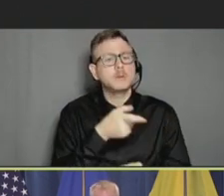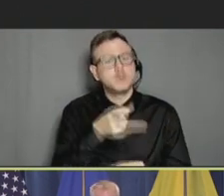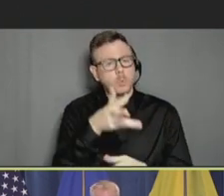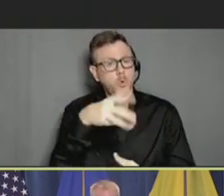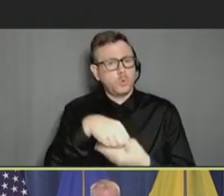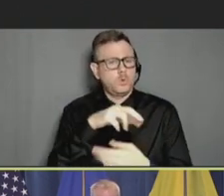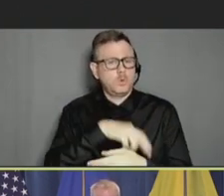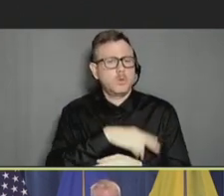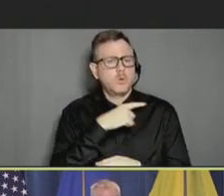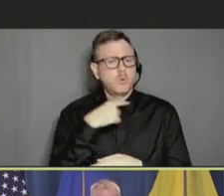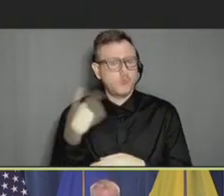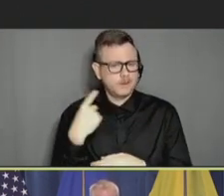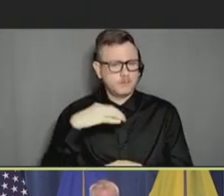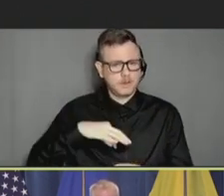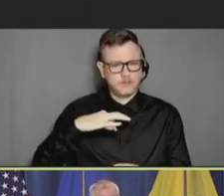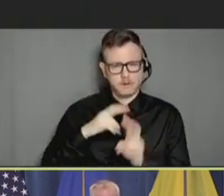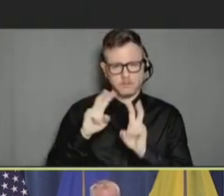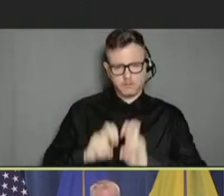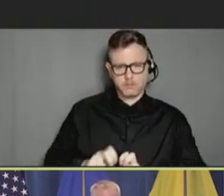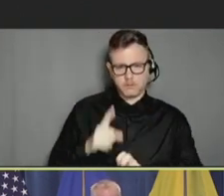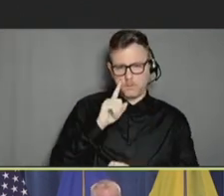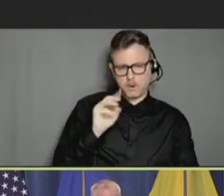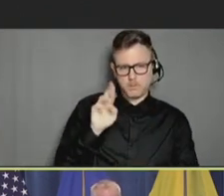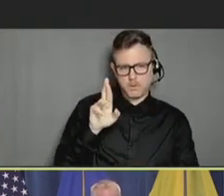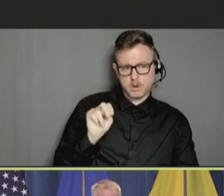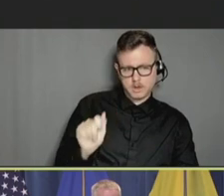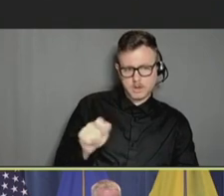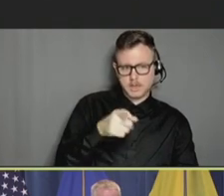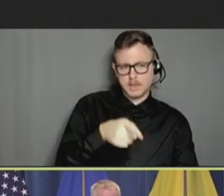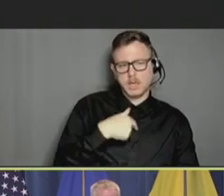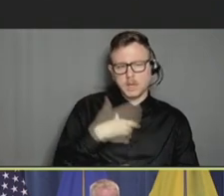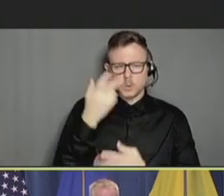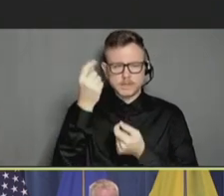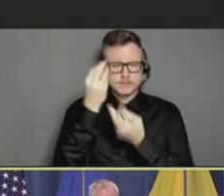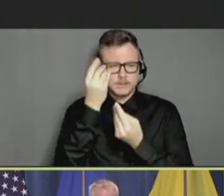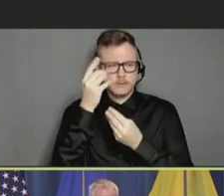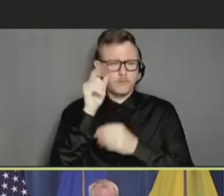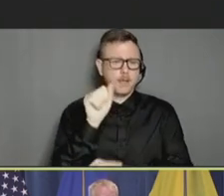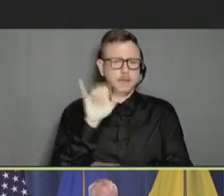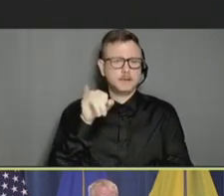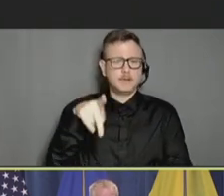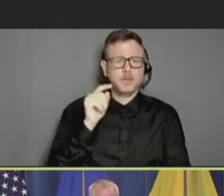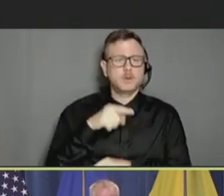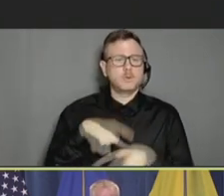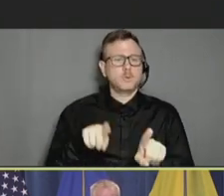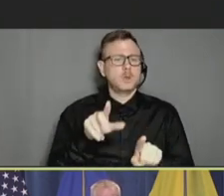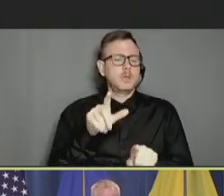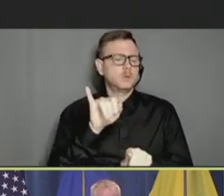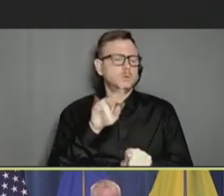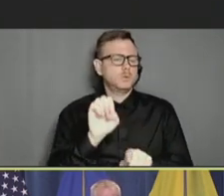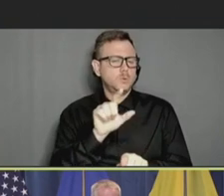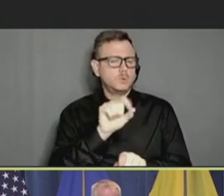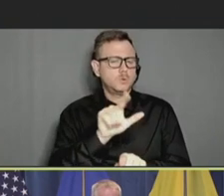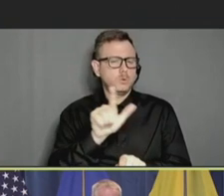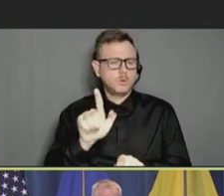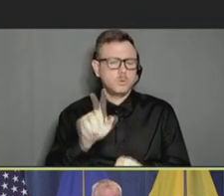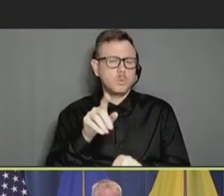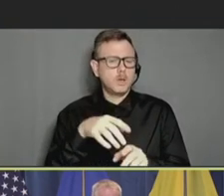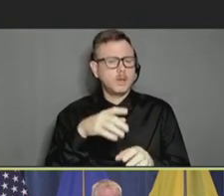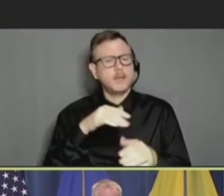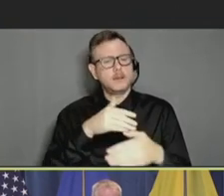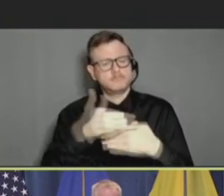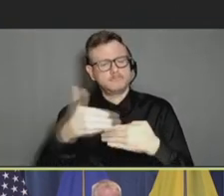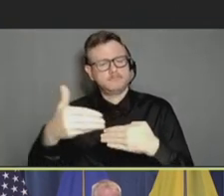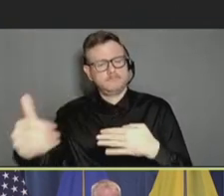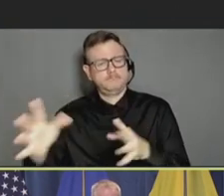mRNA vaccines and considered by ACIP in the June 2021, and at subsequent meetings.